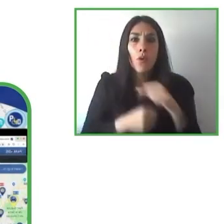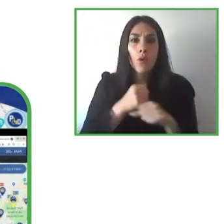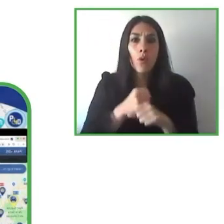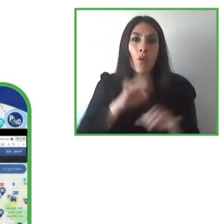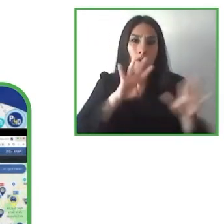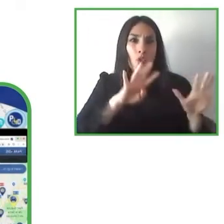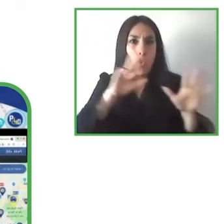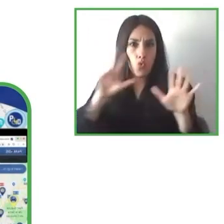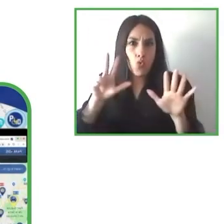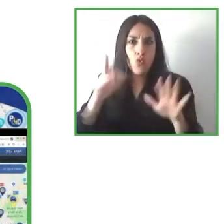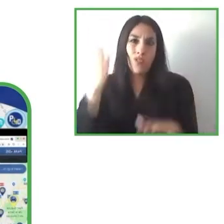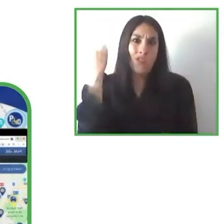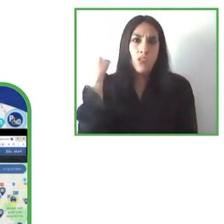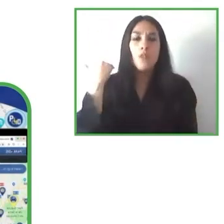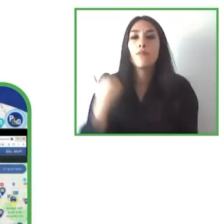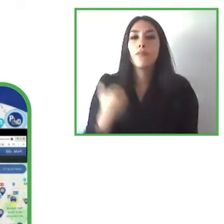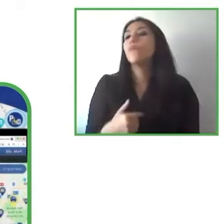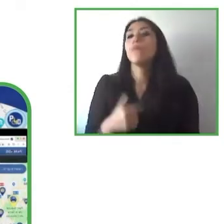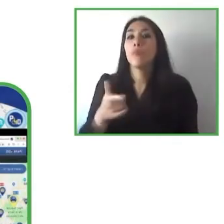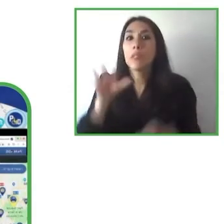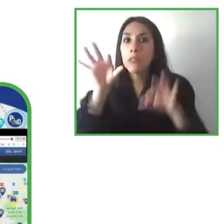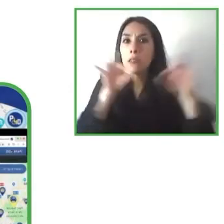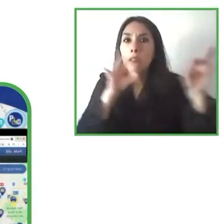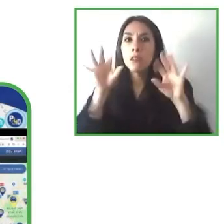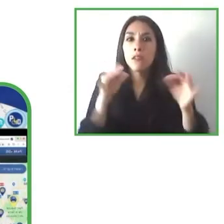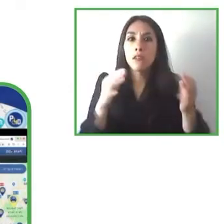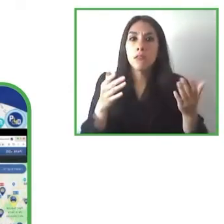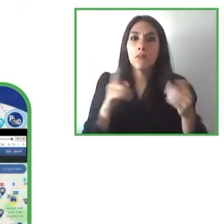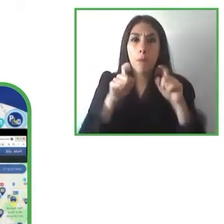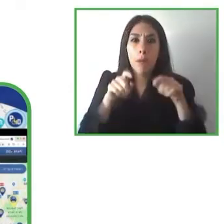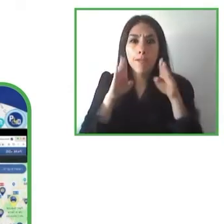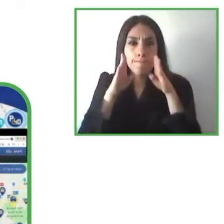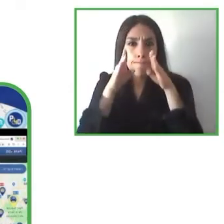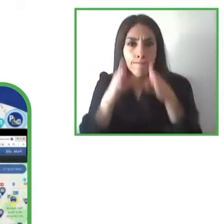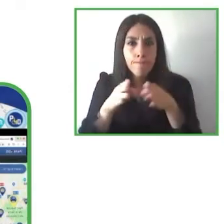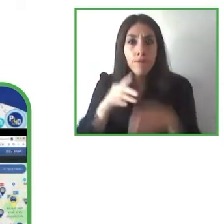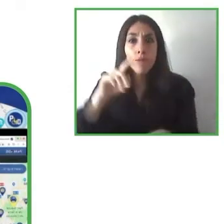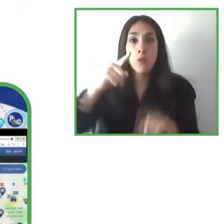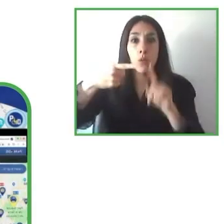they took different decisions and the first one was to standardize the